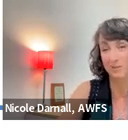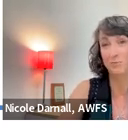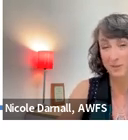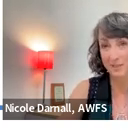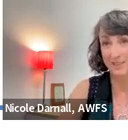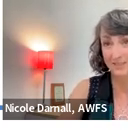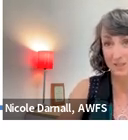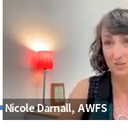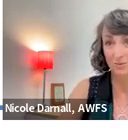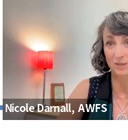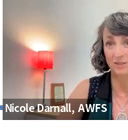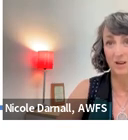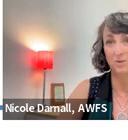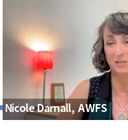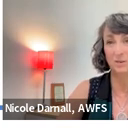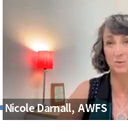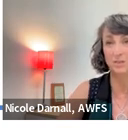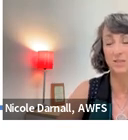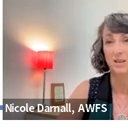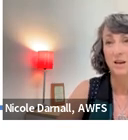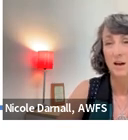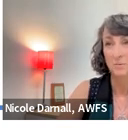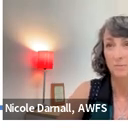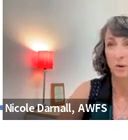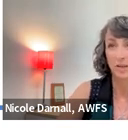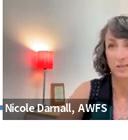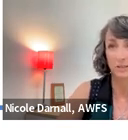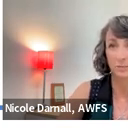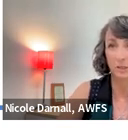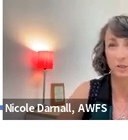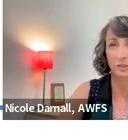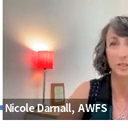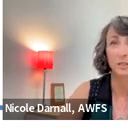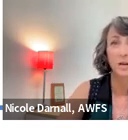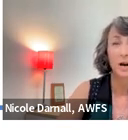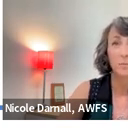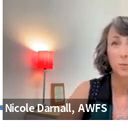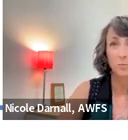This really connects to what Kristin was poking at a little bit earlier.